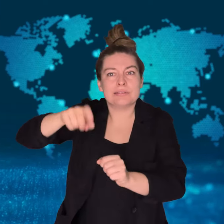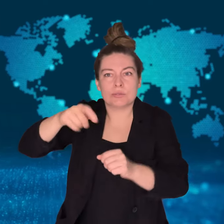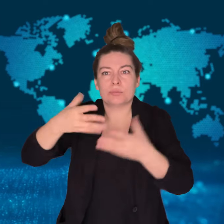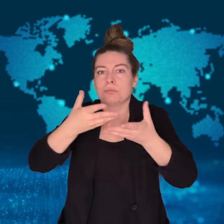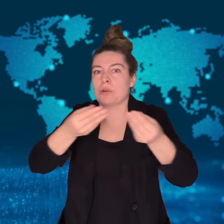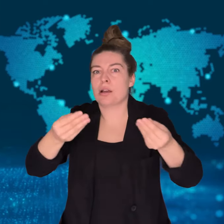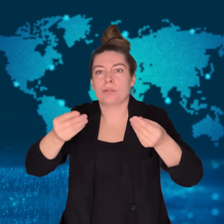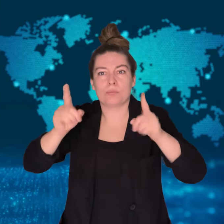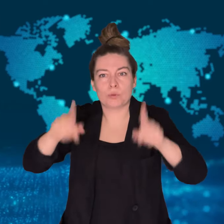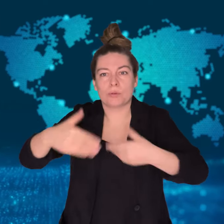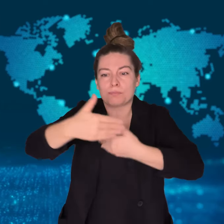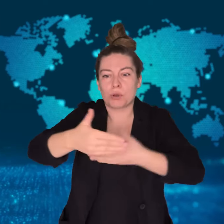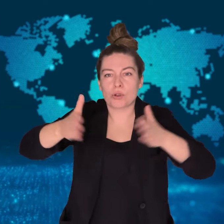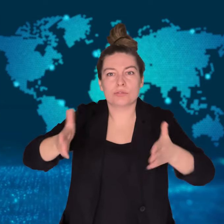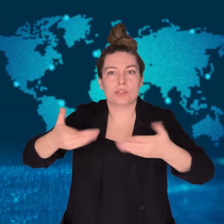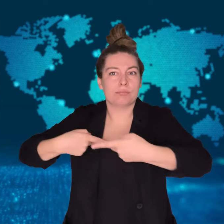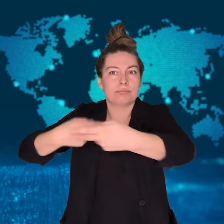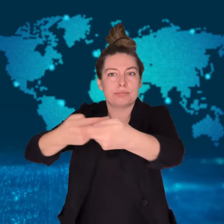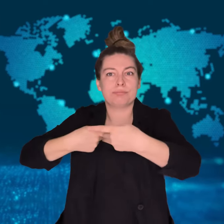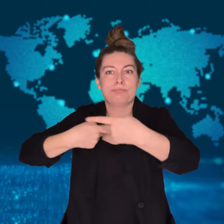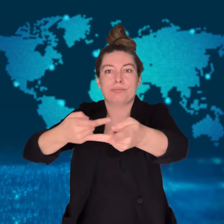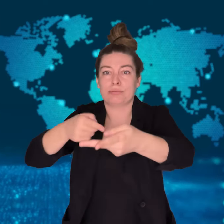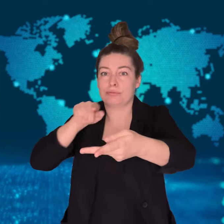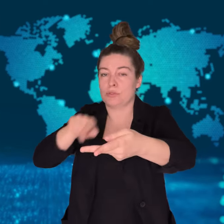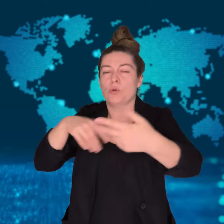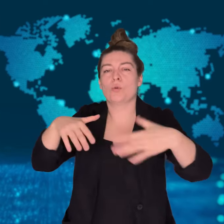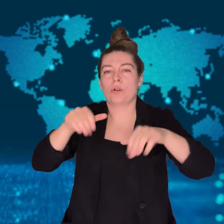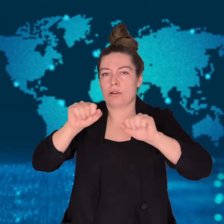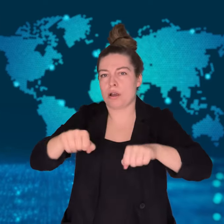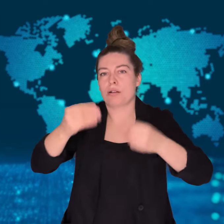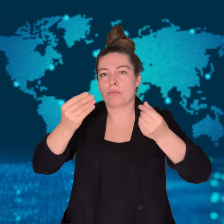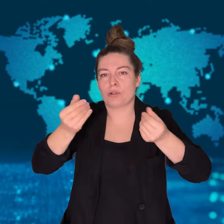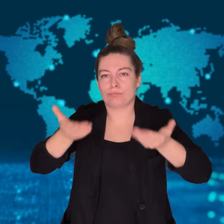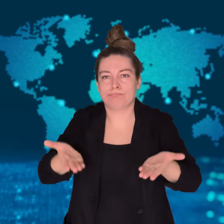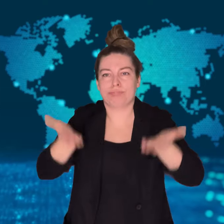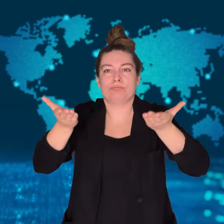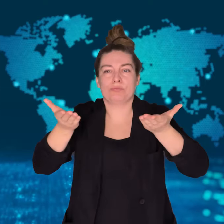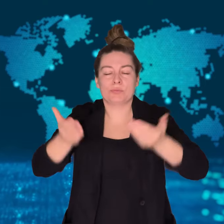as well as impact aid shipments to the Gaza areas that badly need them.